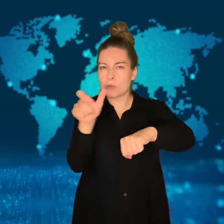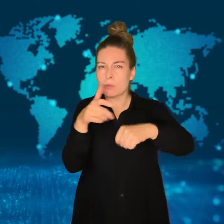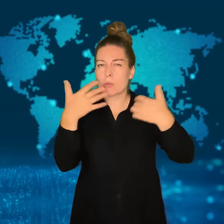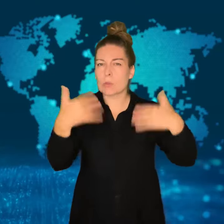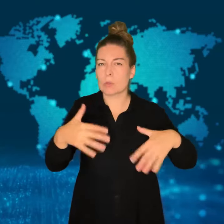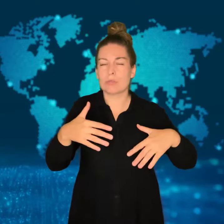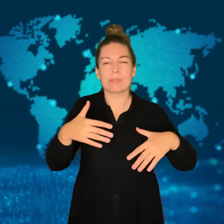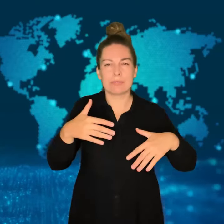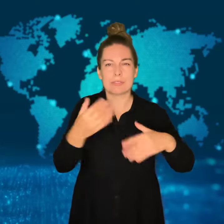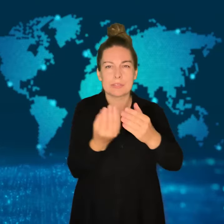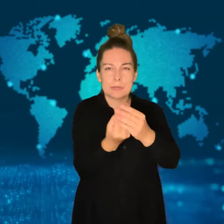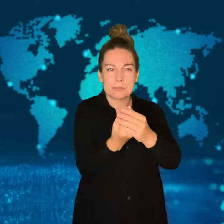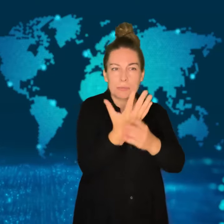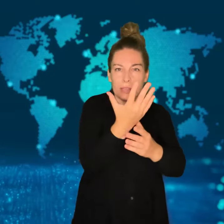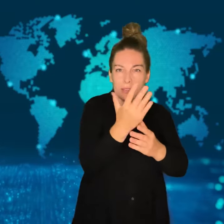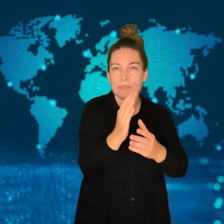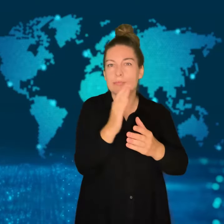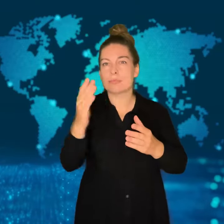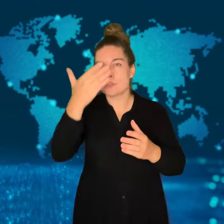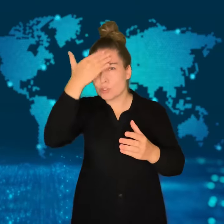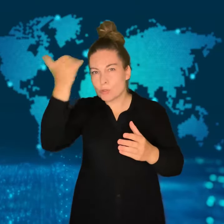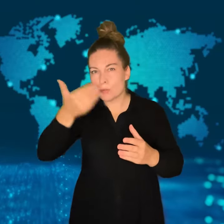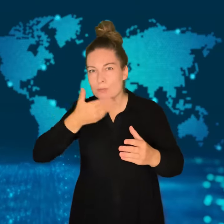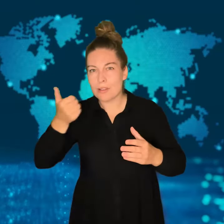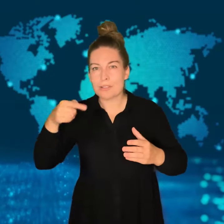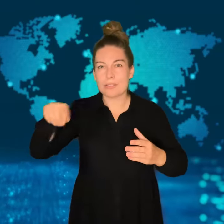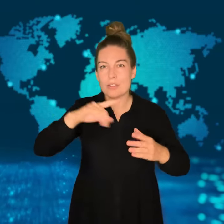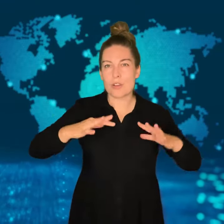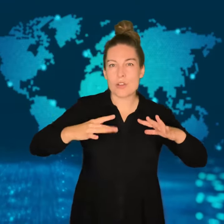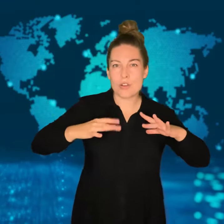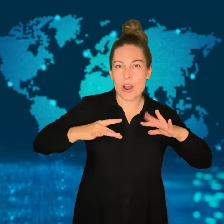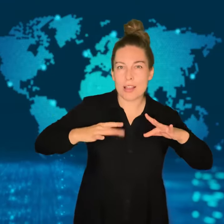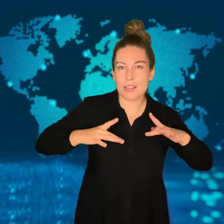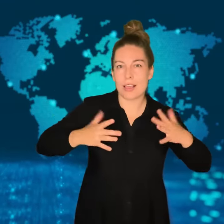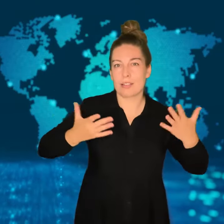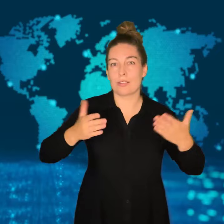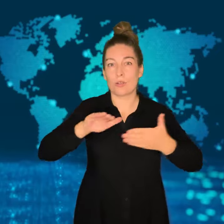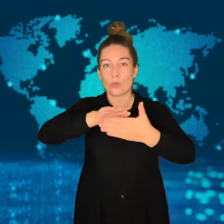and summer of 2024 that are apt to be the busiest.